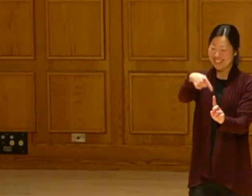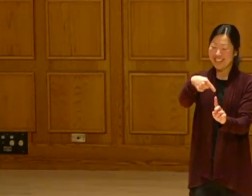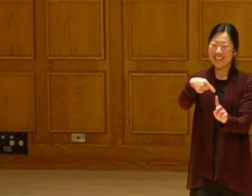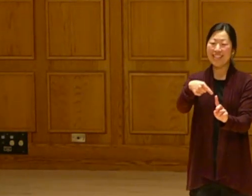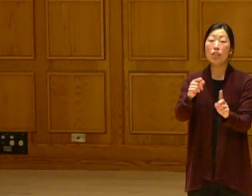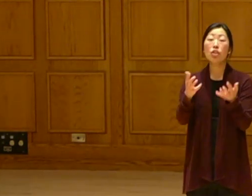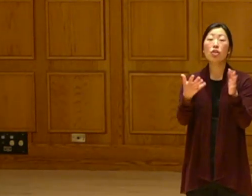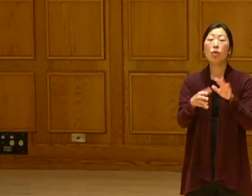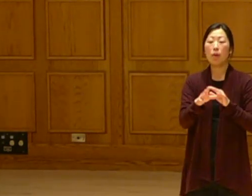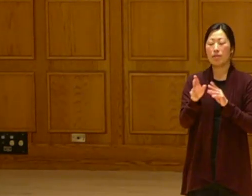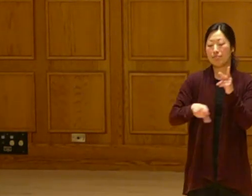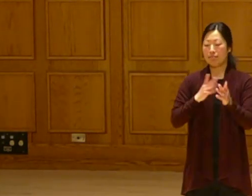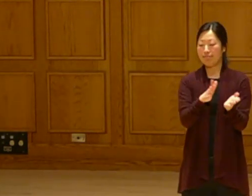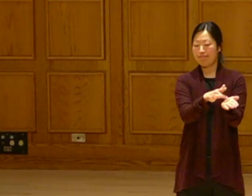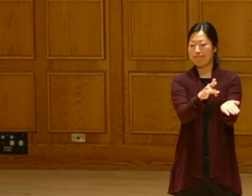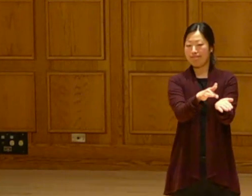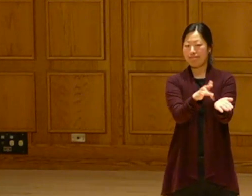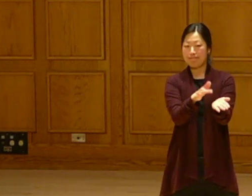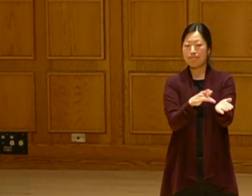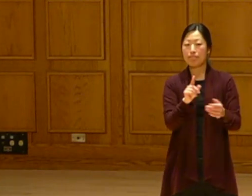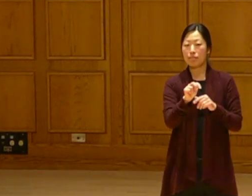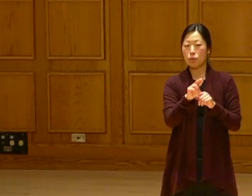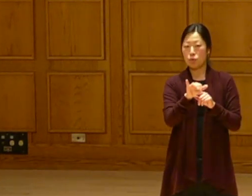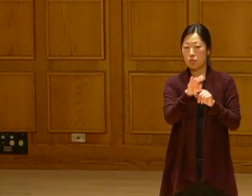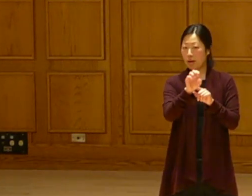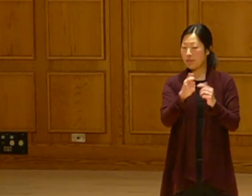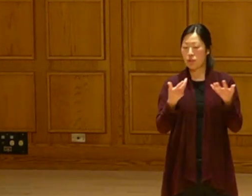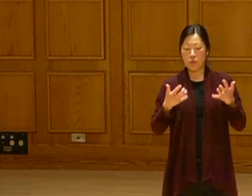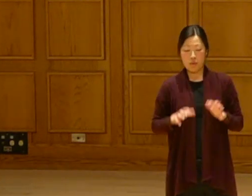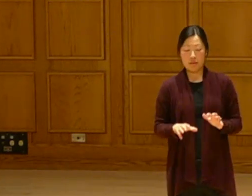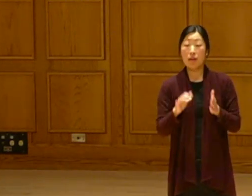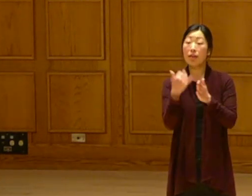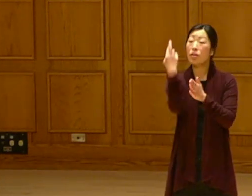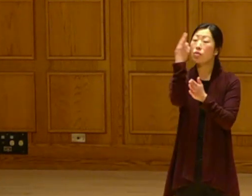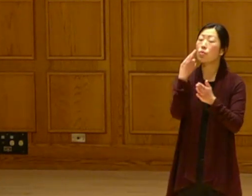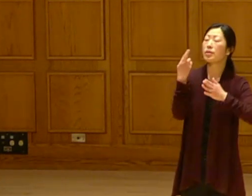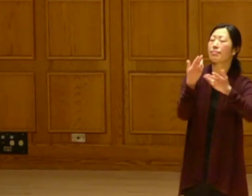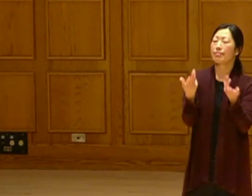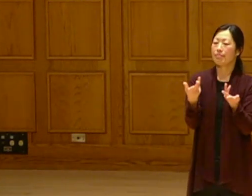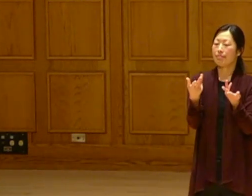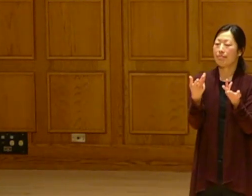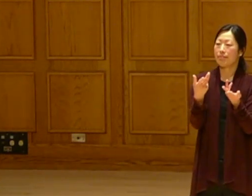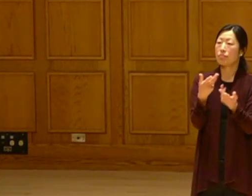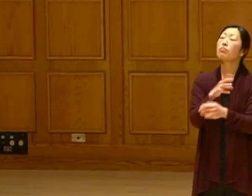My point being here is we don't want tribes to be able to be taken advantage of.